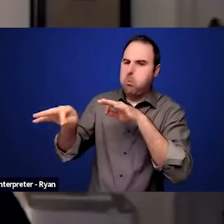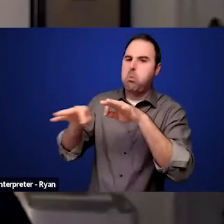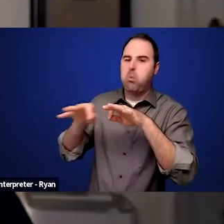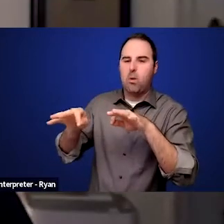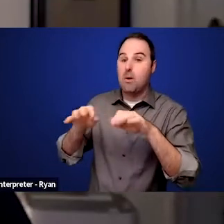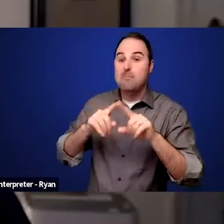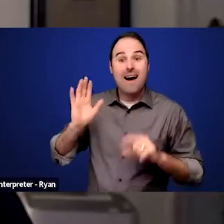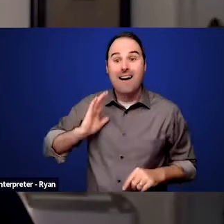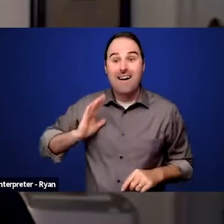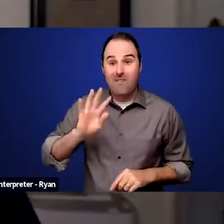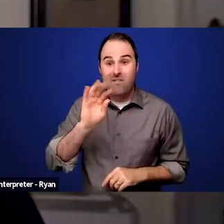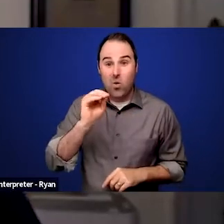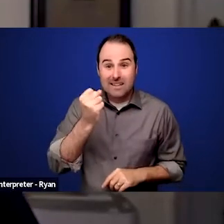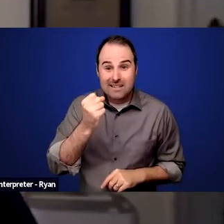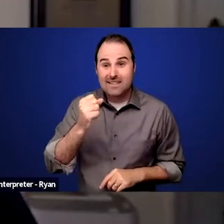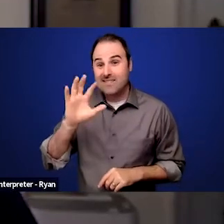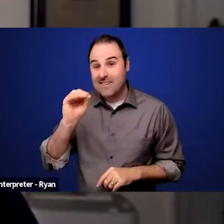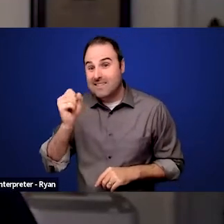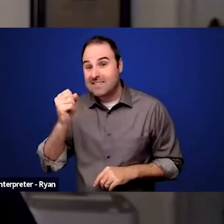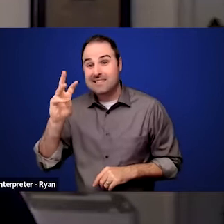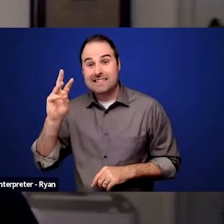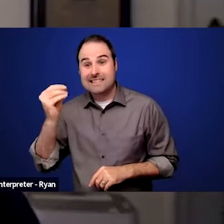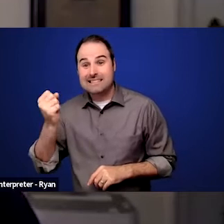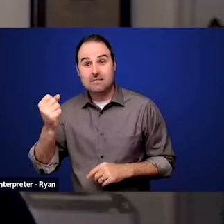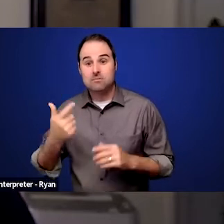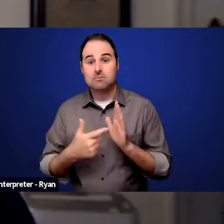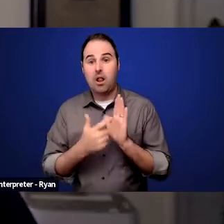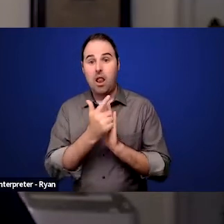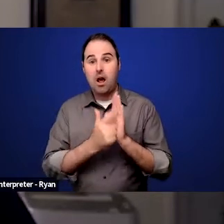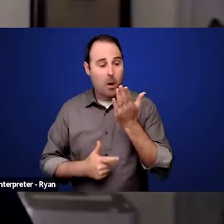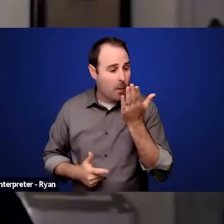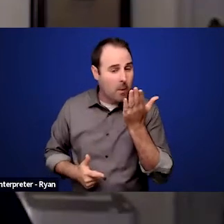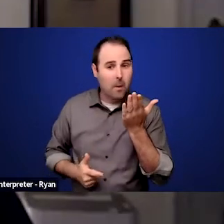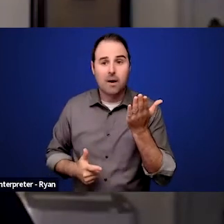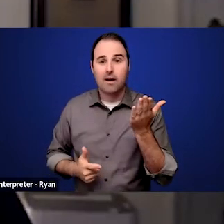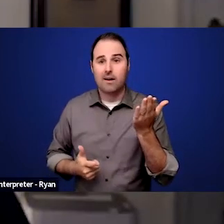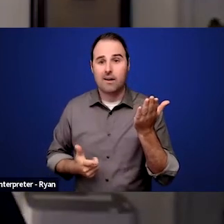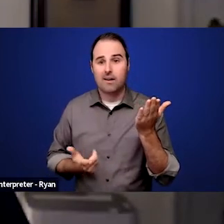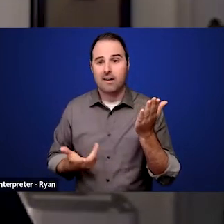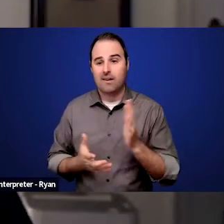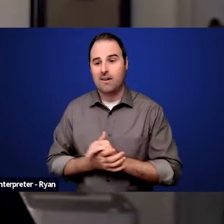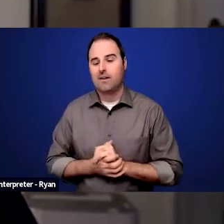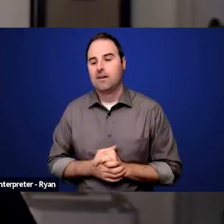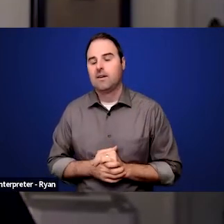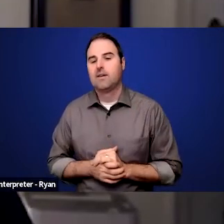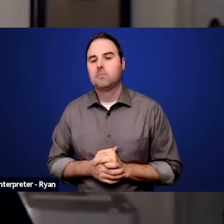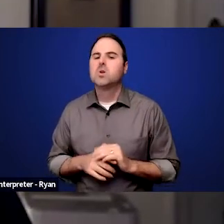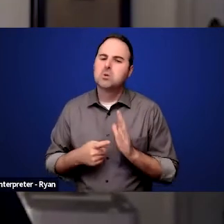there were no such laws at the federal level, and in some cases there were some state or local laws.